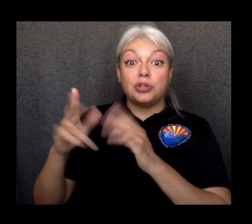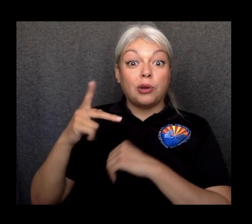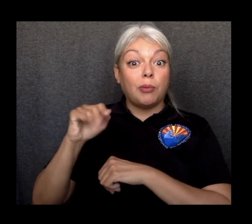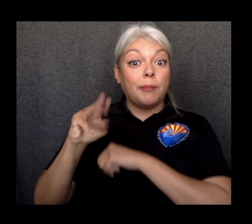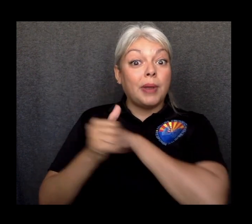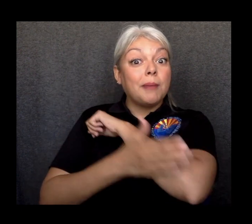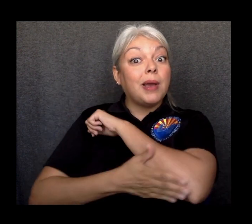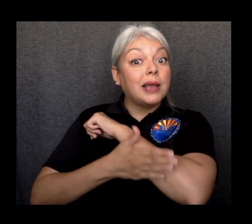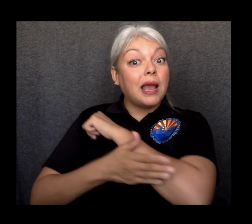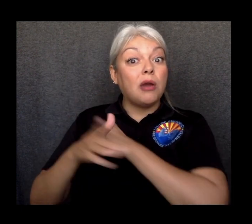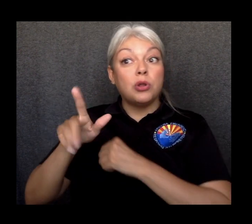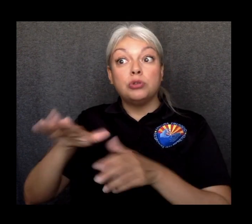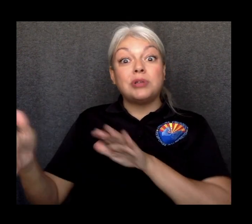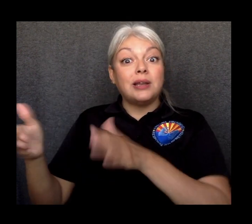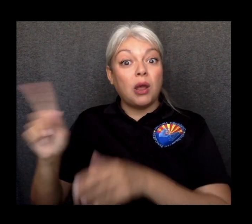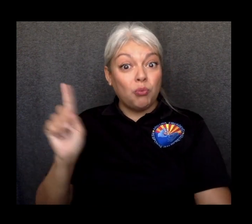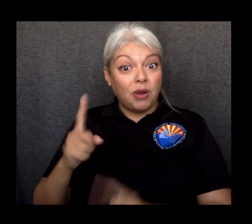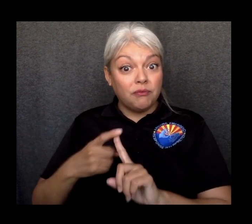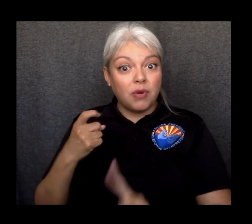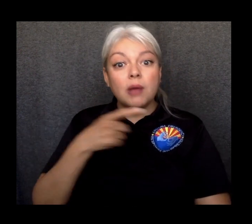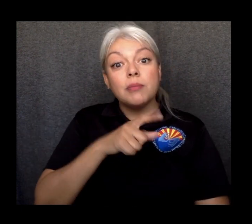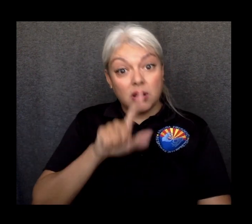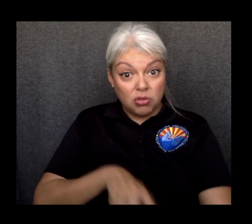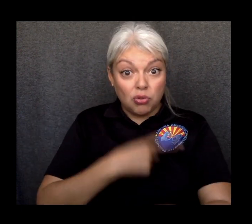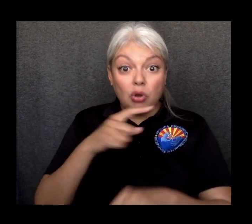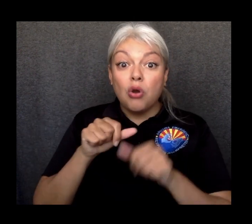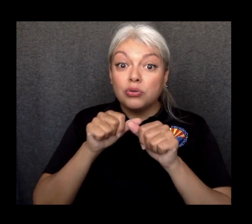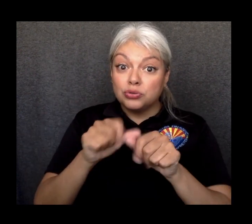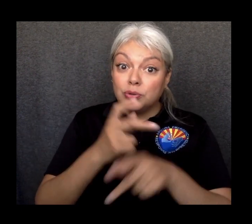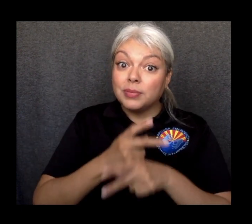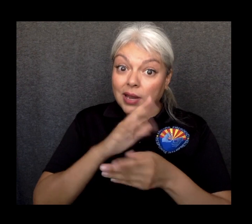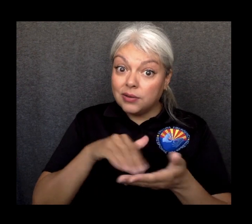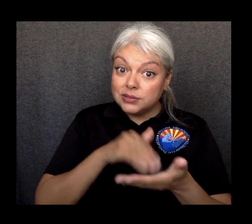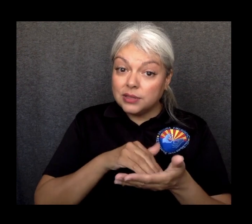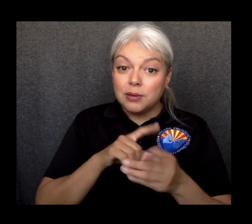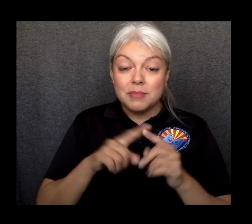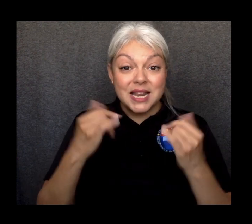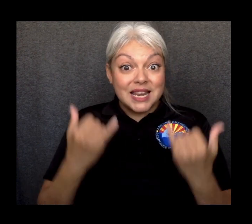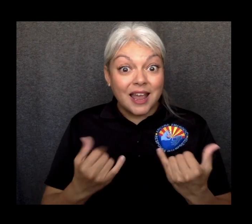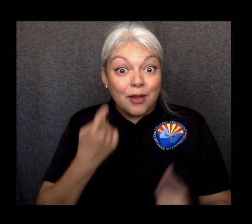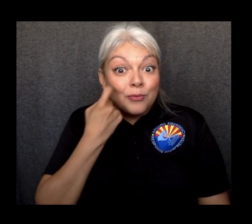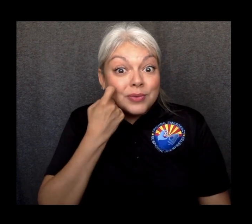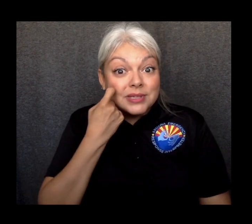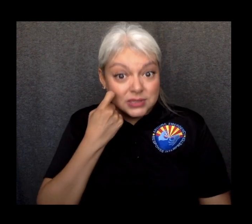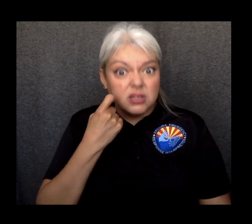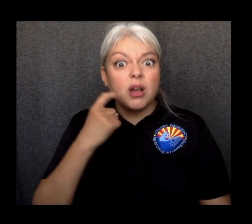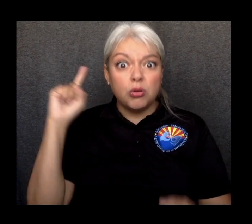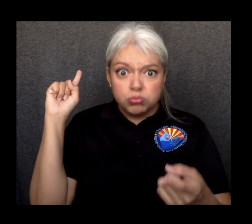to residents that were in long-term care centers. However, recently you can see these numbers have significantly gone down.